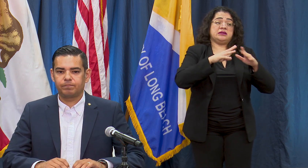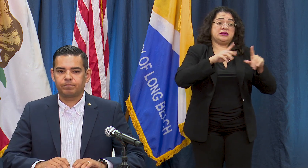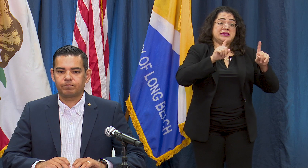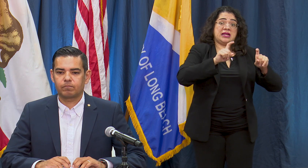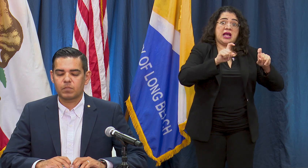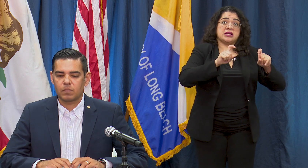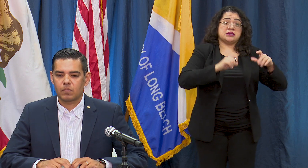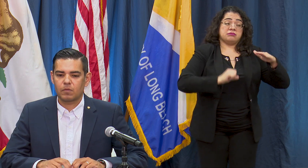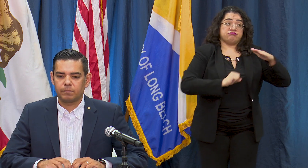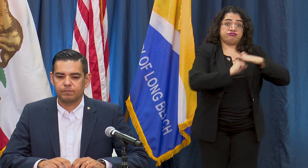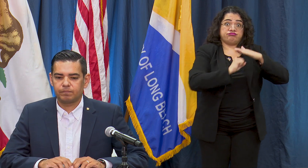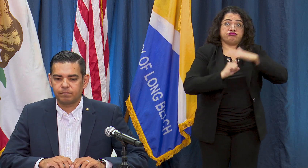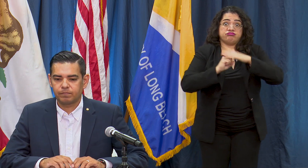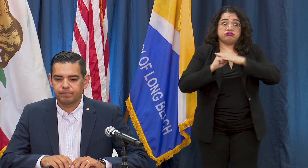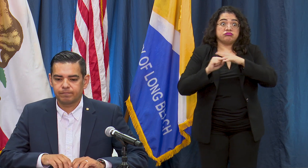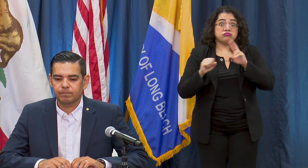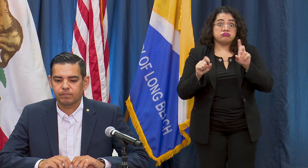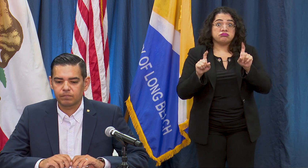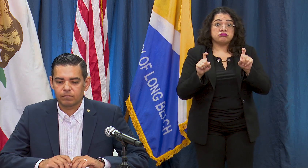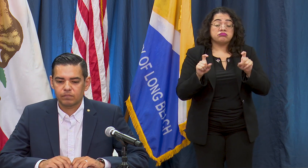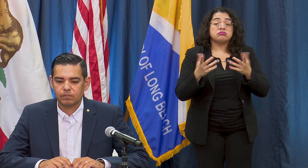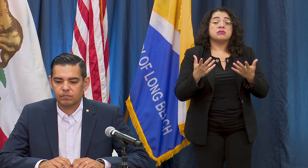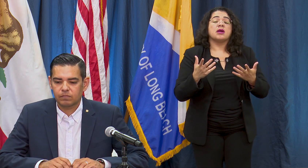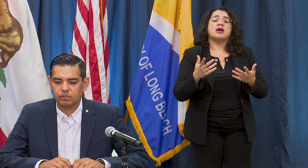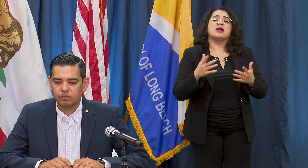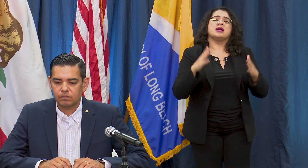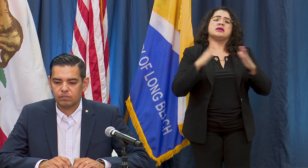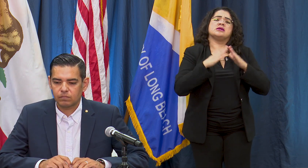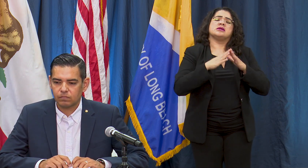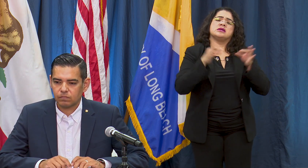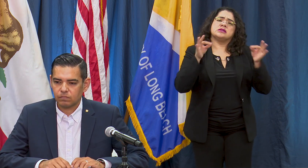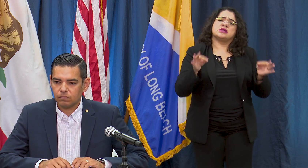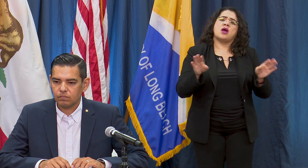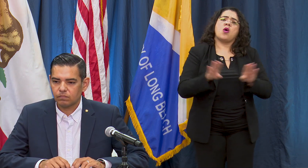point if at any point will the city decide to open up testing for everyone